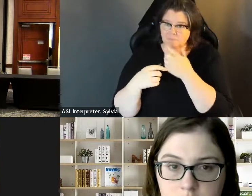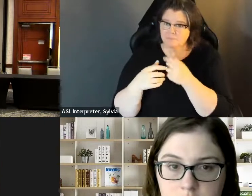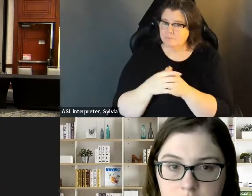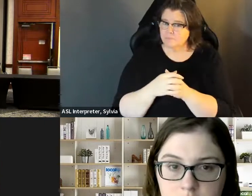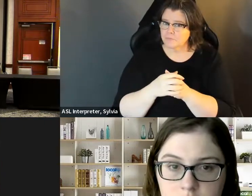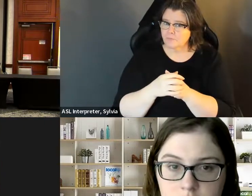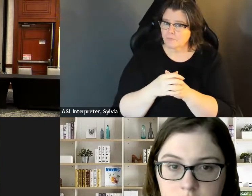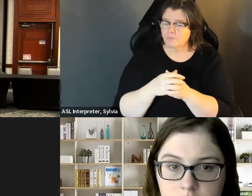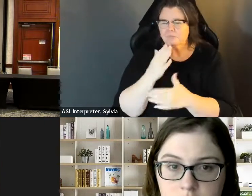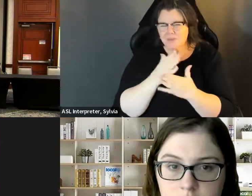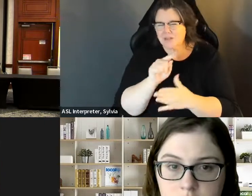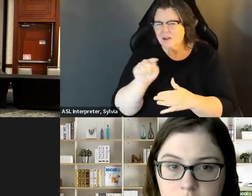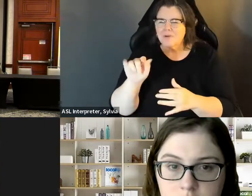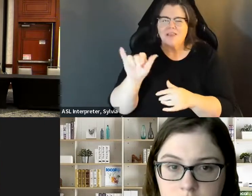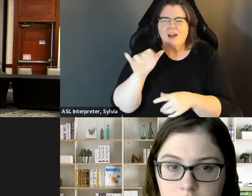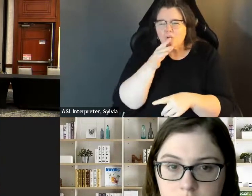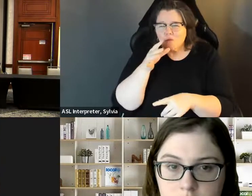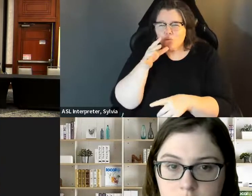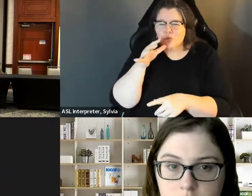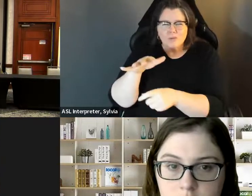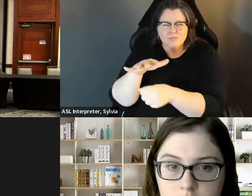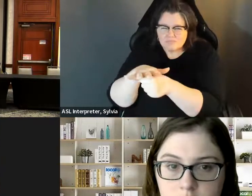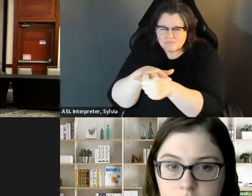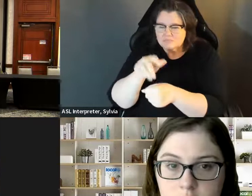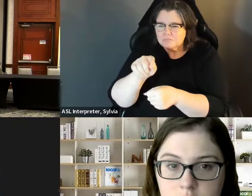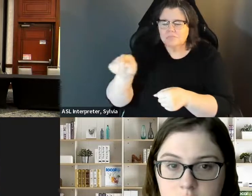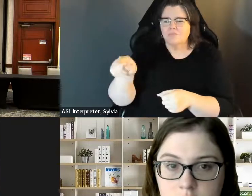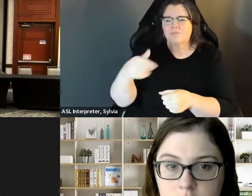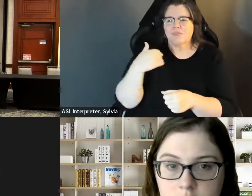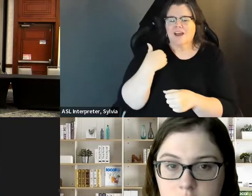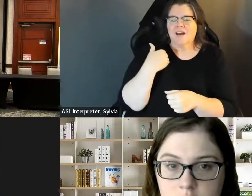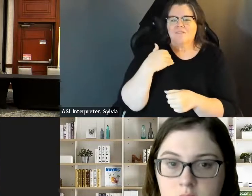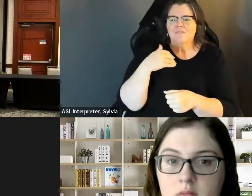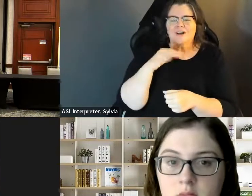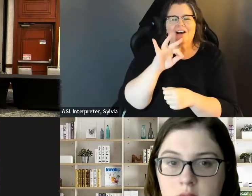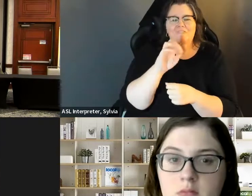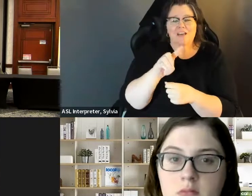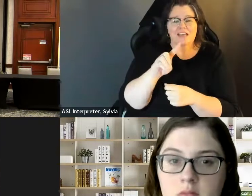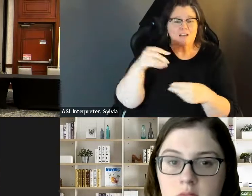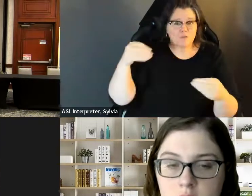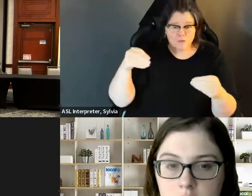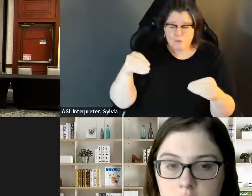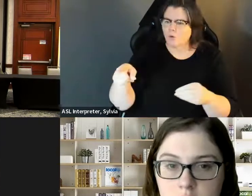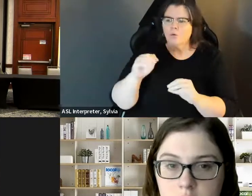when I was in Craig, Colorado, one of the big things was most of the when I was in Craig Caller. One of the big things was most of the places, you know like this will show the real reality of it. The local feed store that everybody went not have access. If I needed to go to the store.